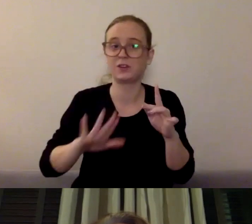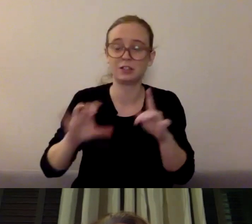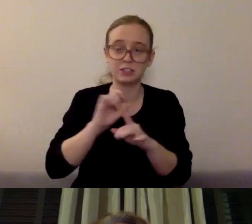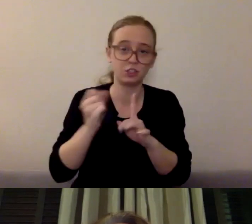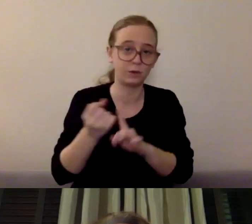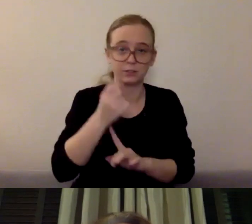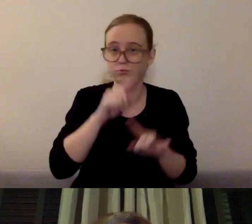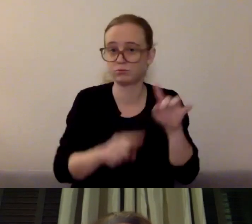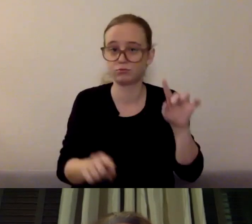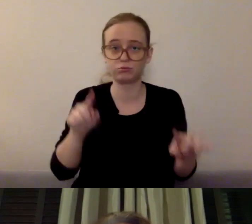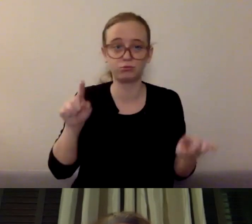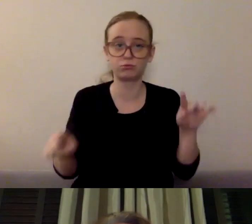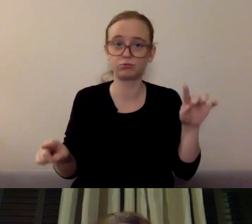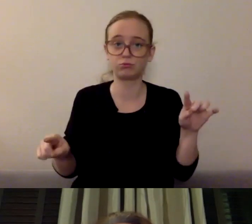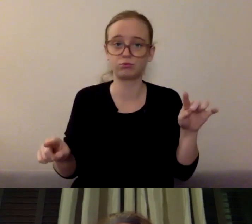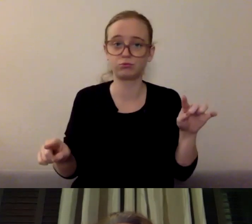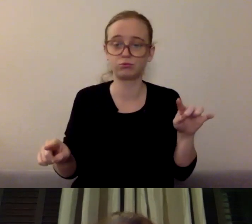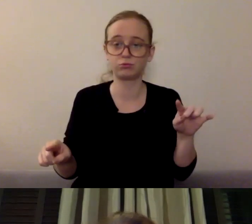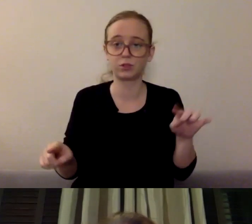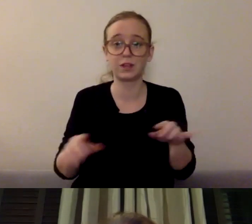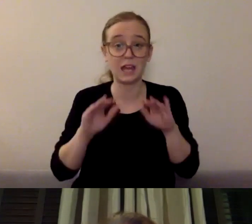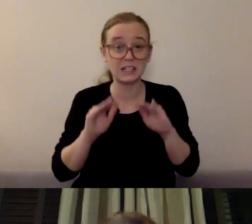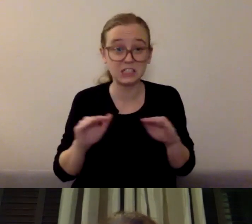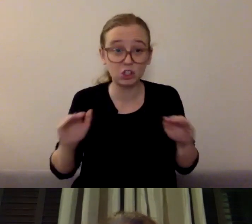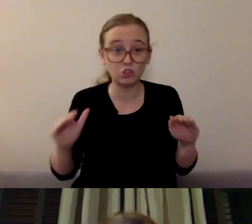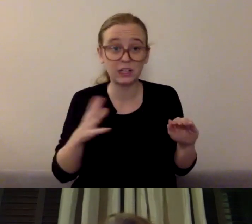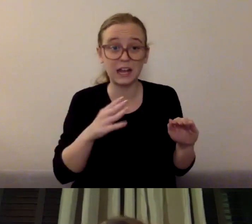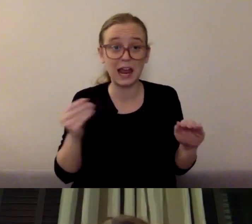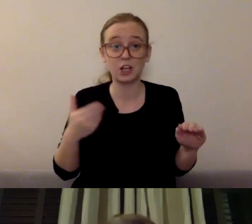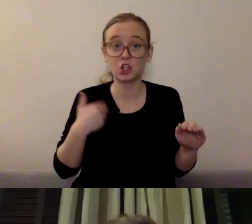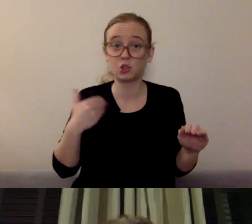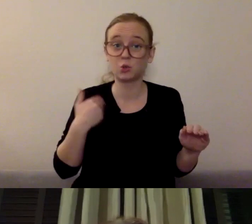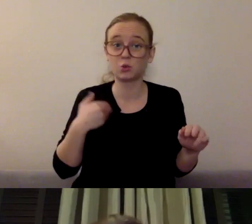Children and youth respond differently to trauma than adults.